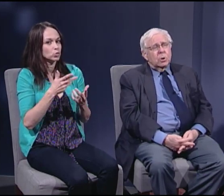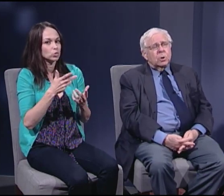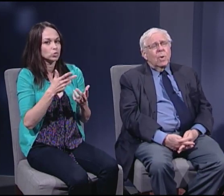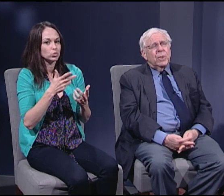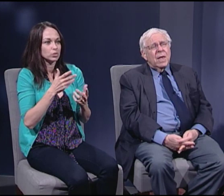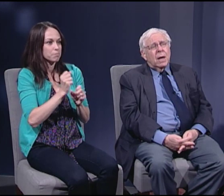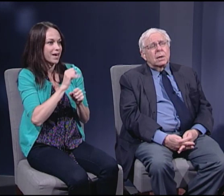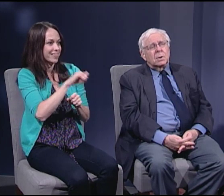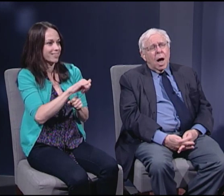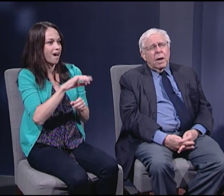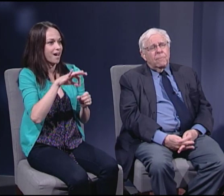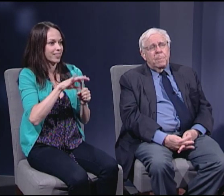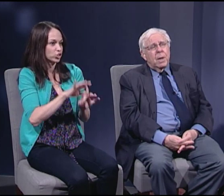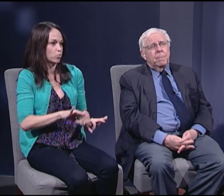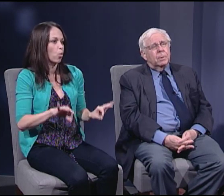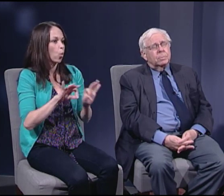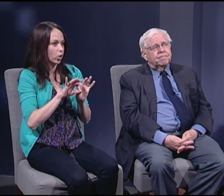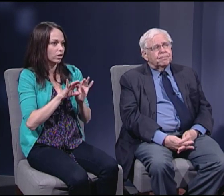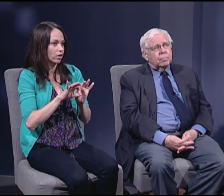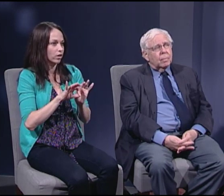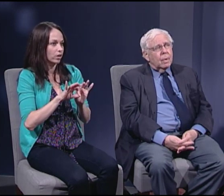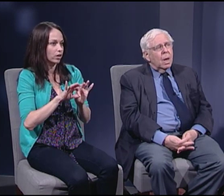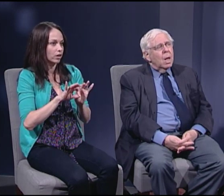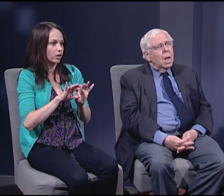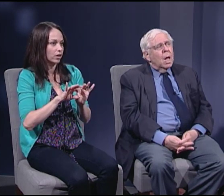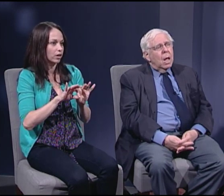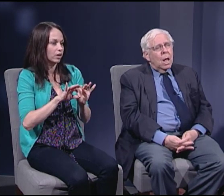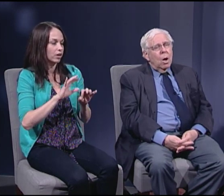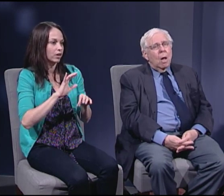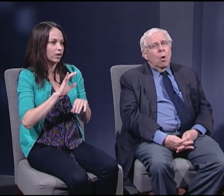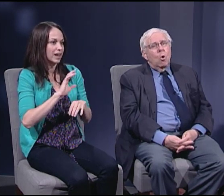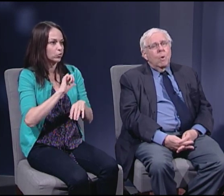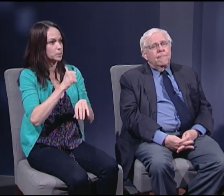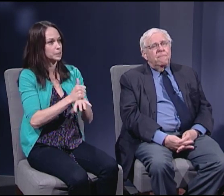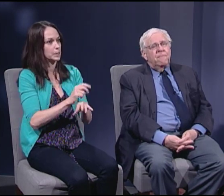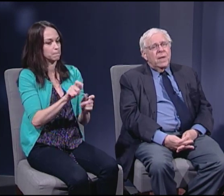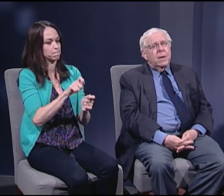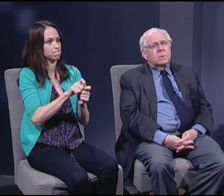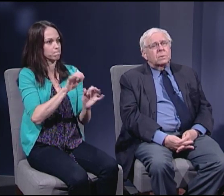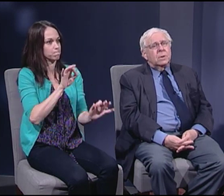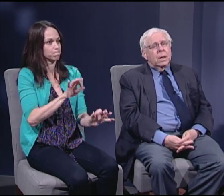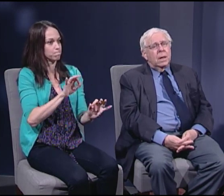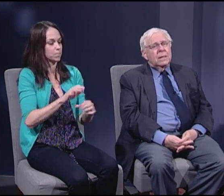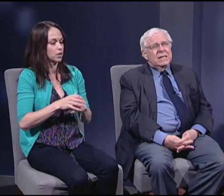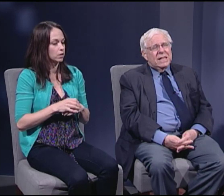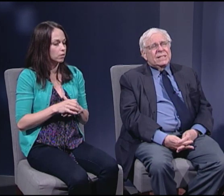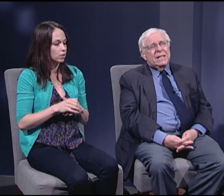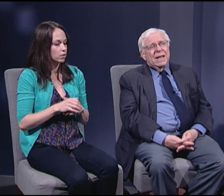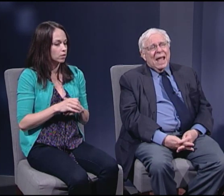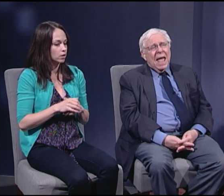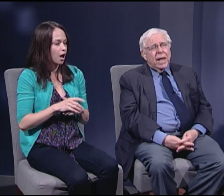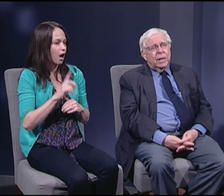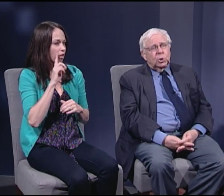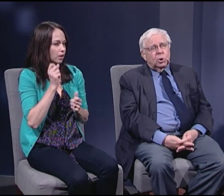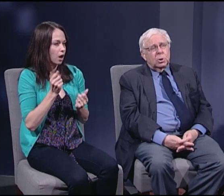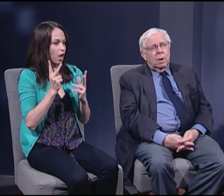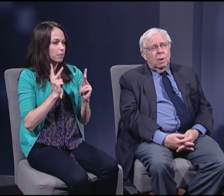So I think a lot of people feel disengaged